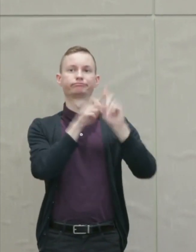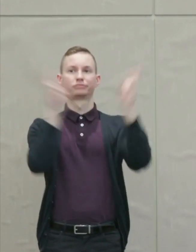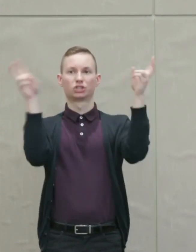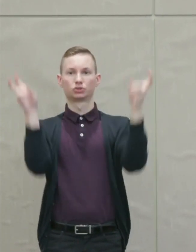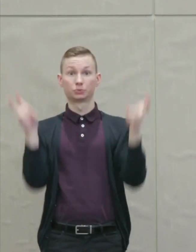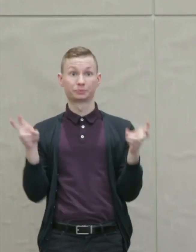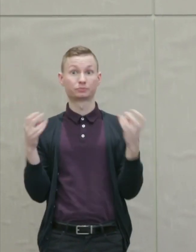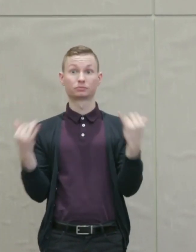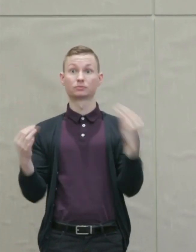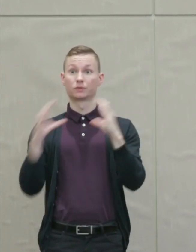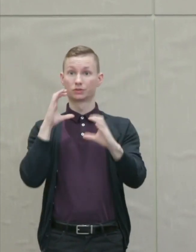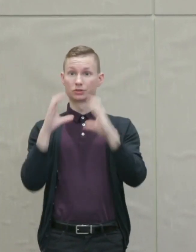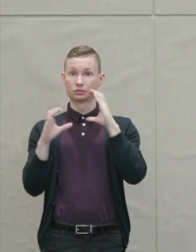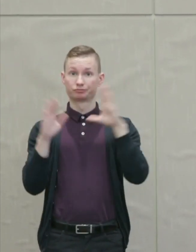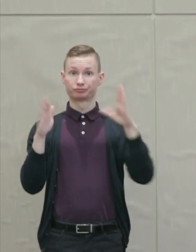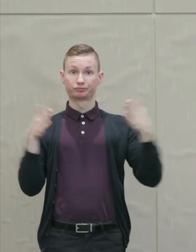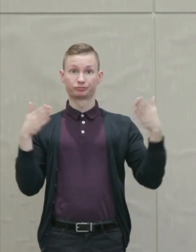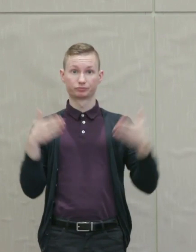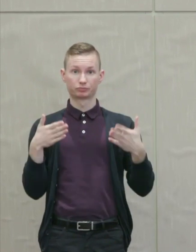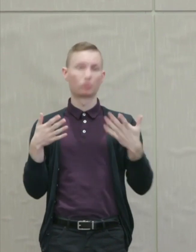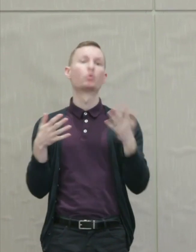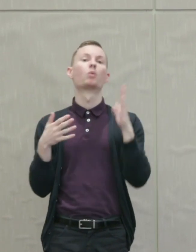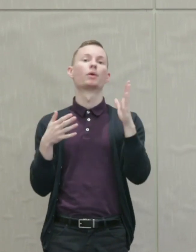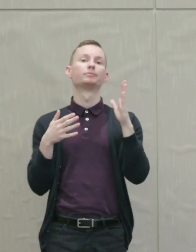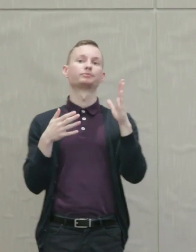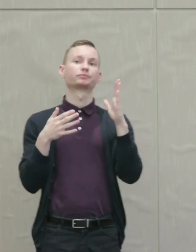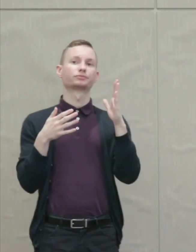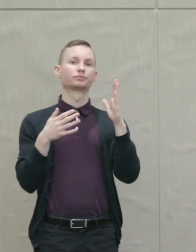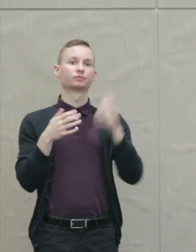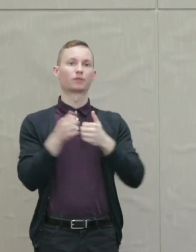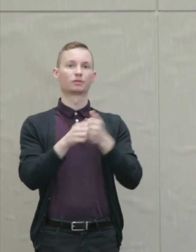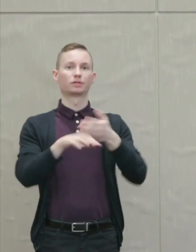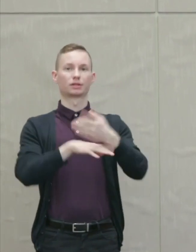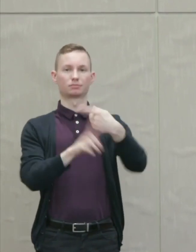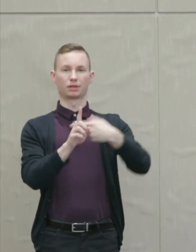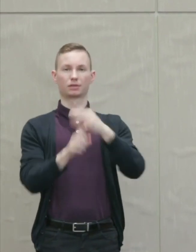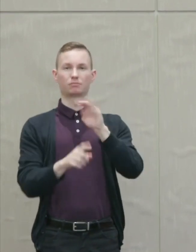Today's conversation will l be followed next month on March 5th by a lecture by Dean Erwin